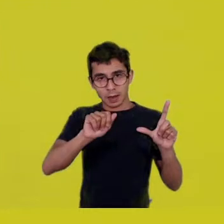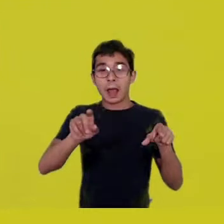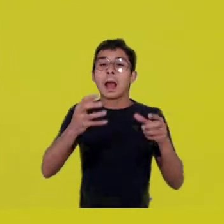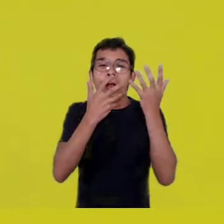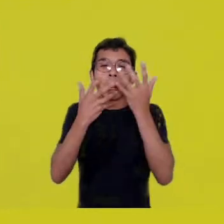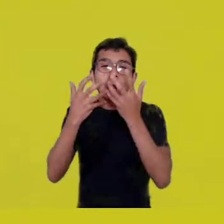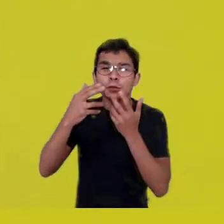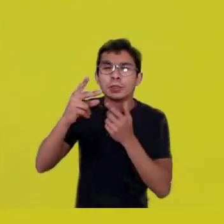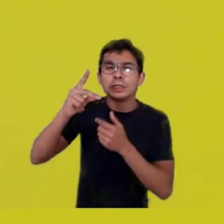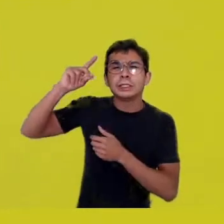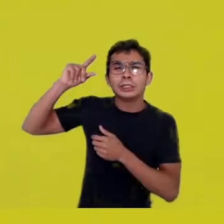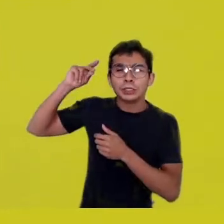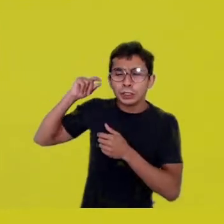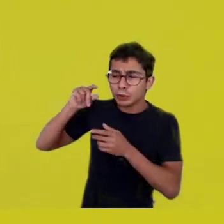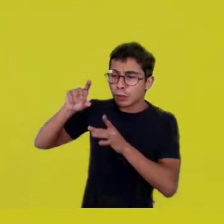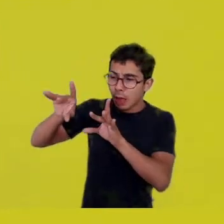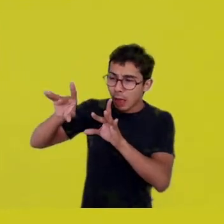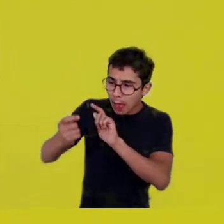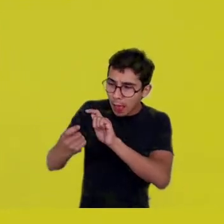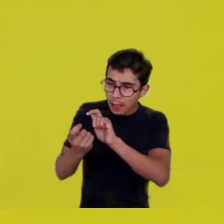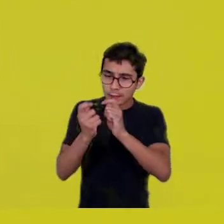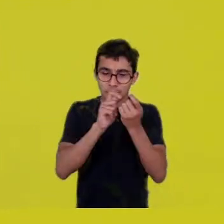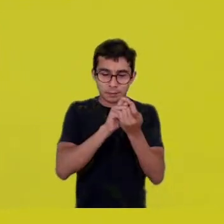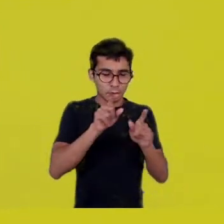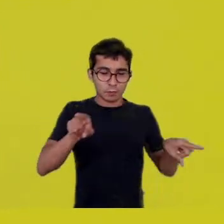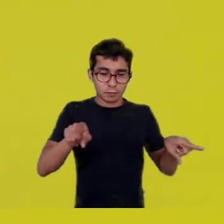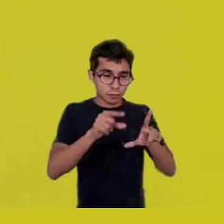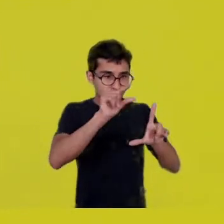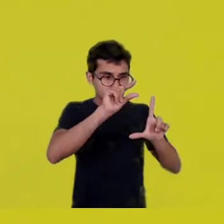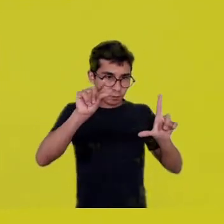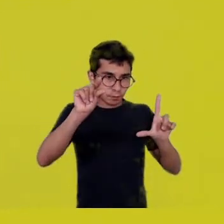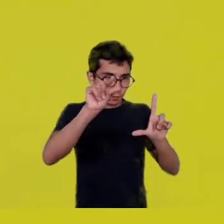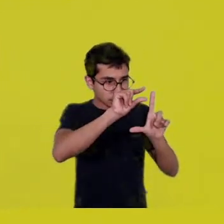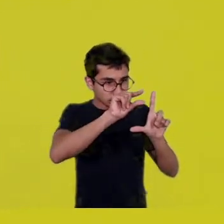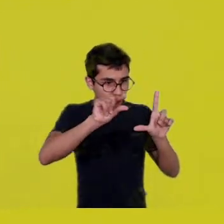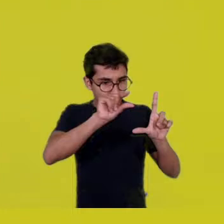She’s writing the sheet music. When she performs it with the USP Choir,